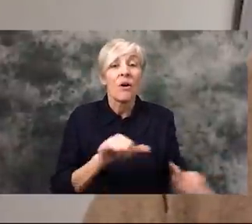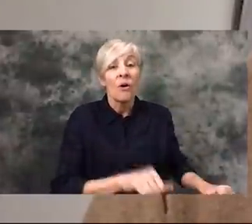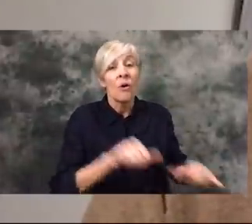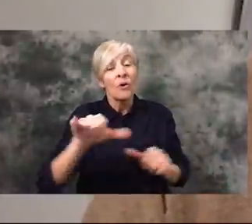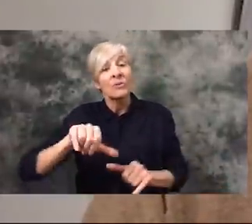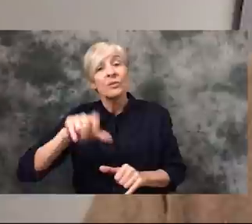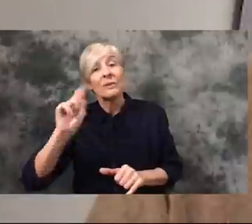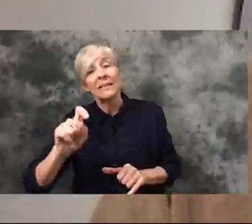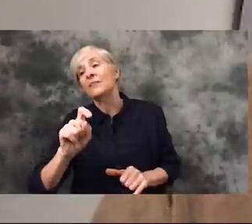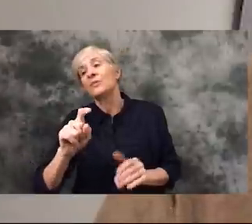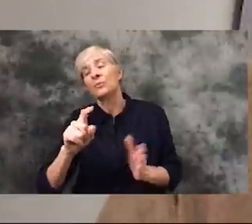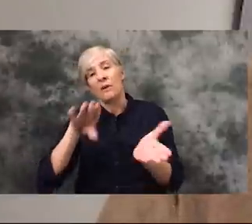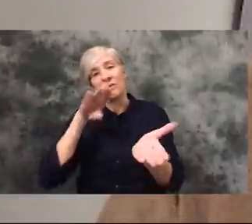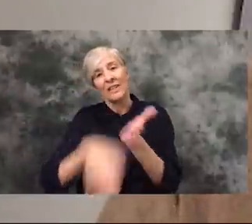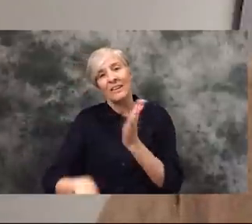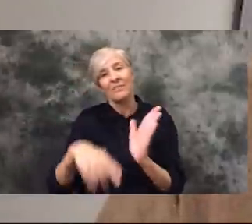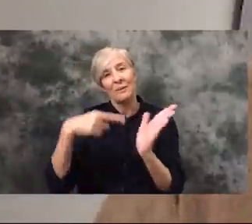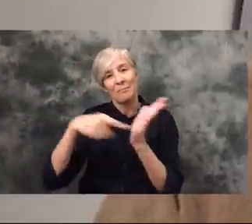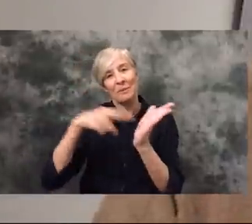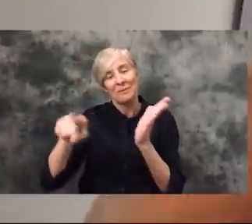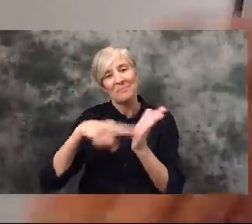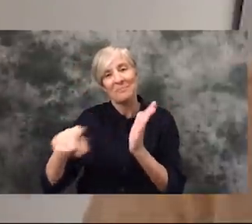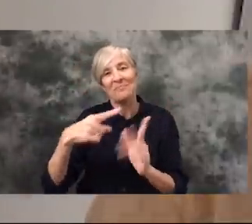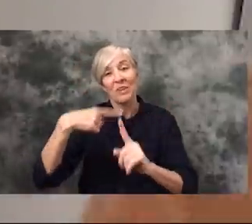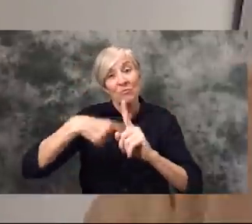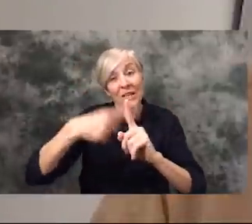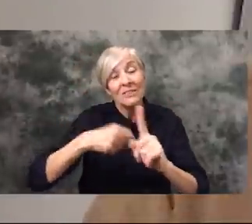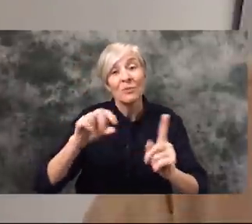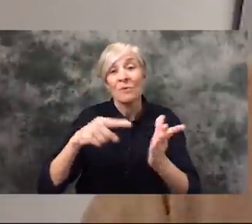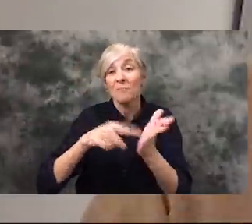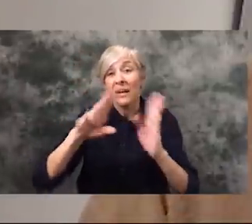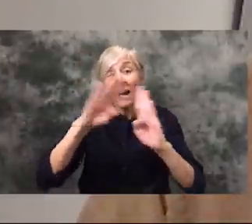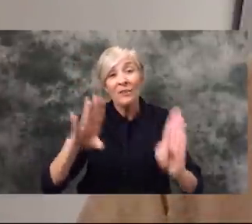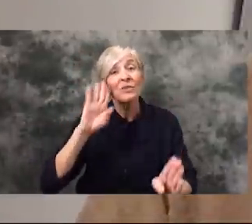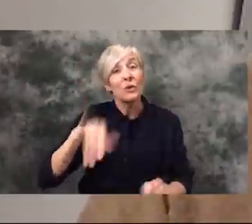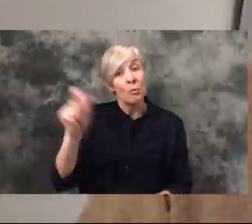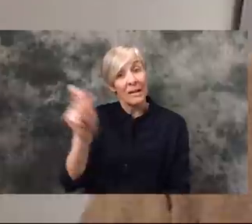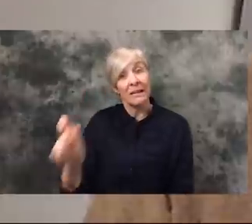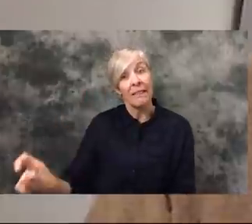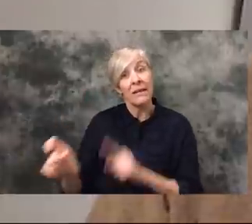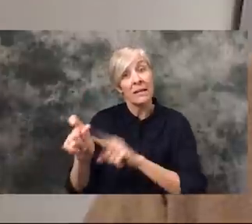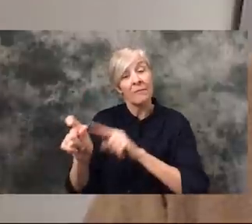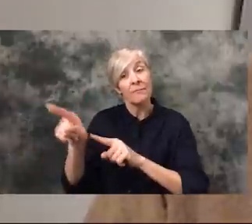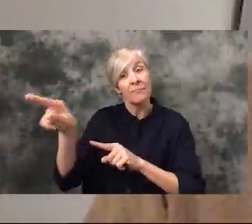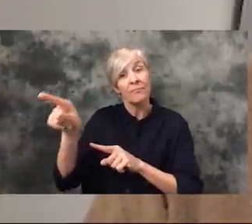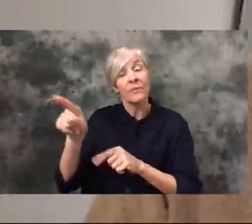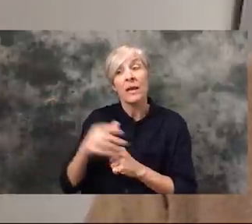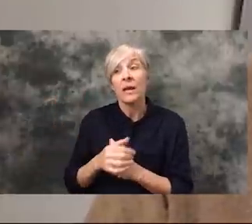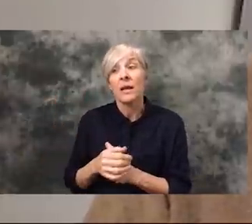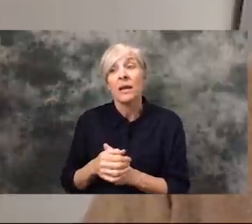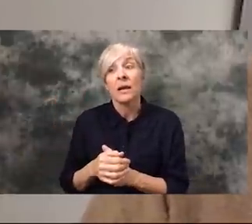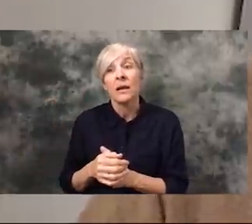by way of mortgage forgiveness. I'm sure you know and saw that Italy made it such